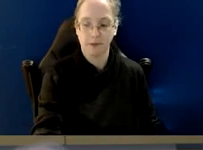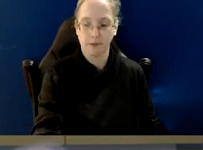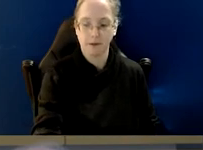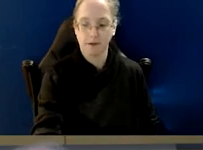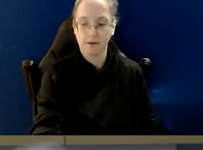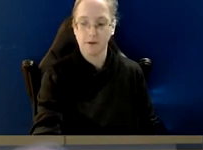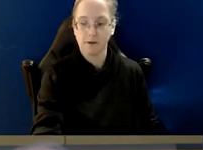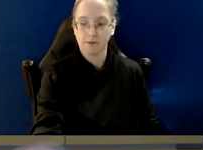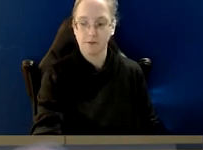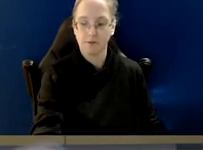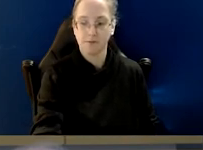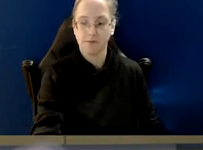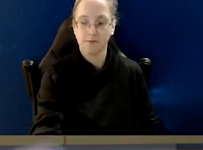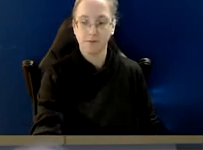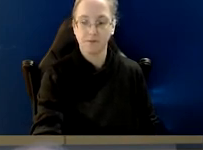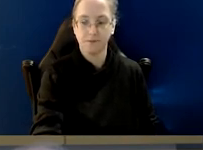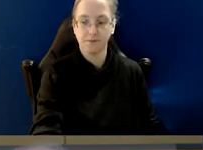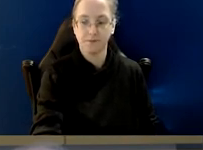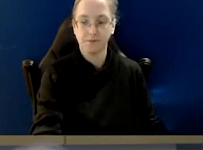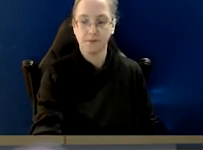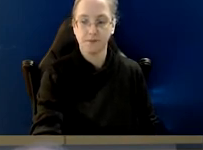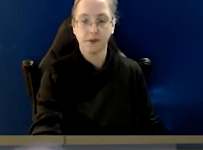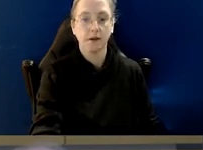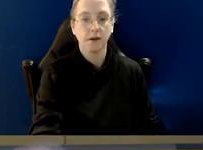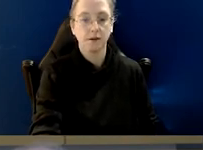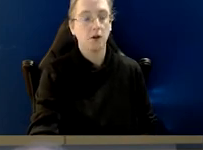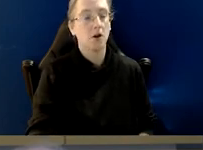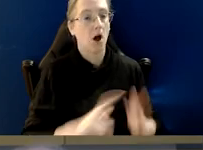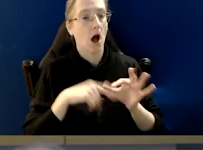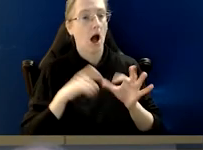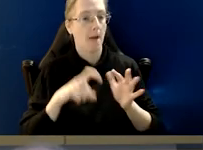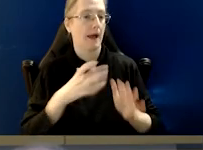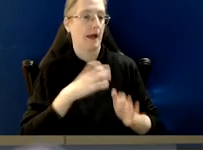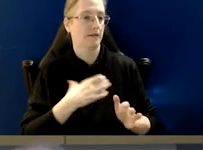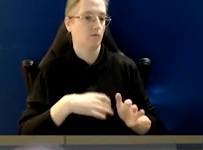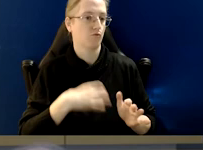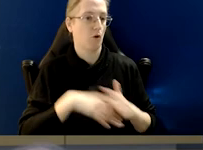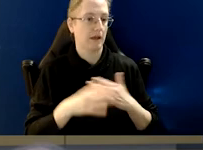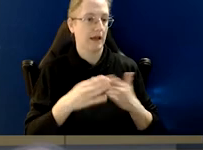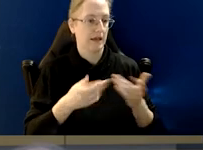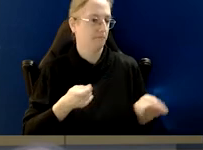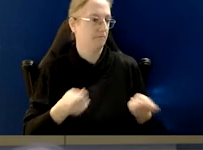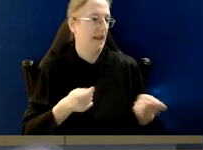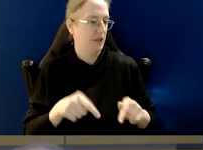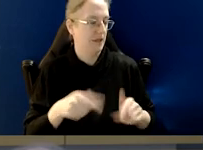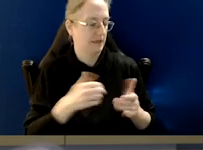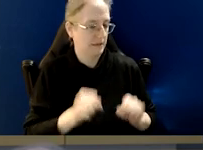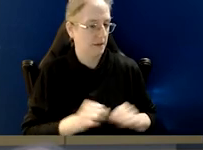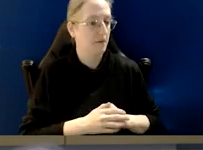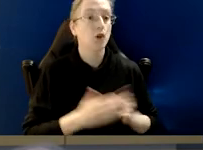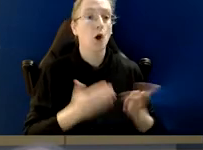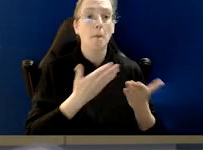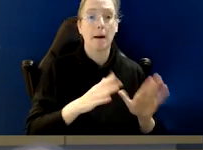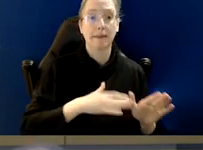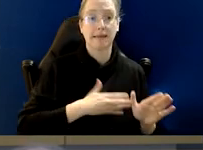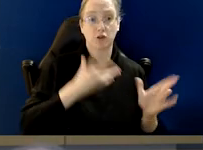Well IBAC has a role in stewarding the scheme. So public interest disclosures can be